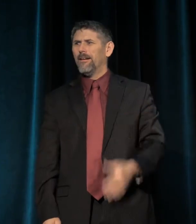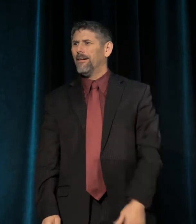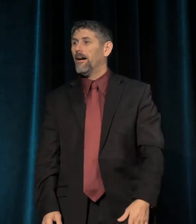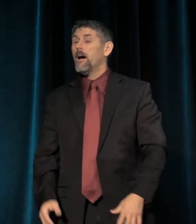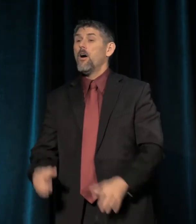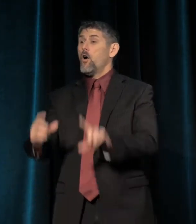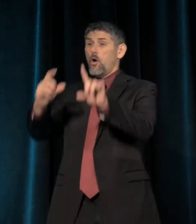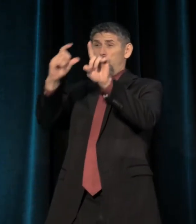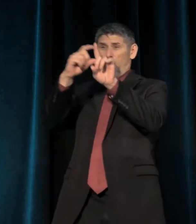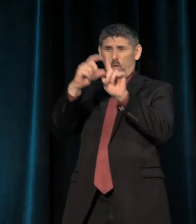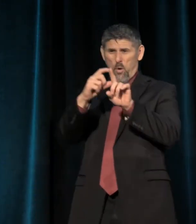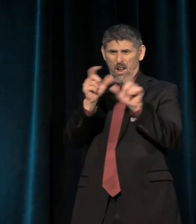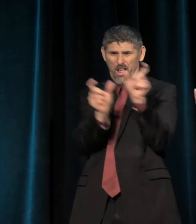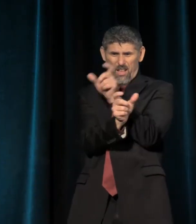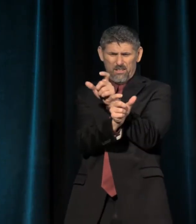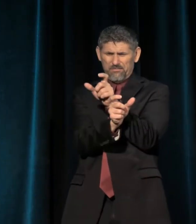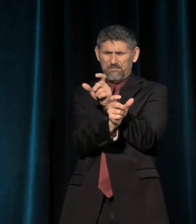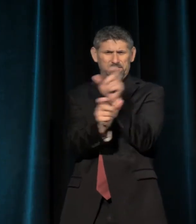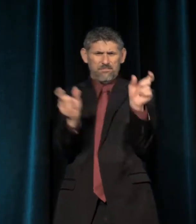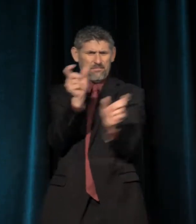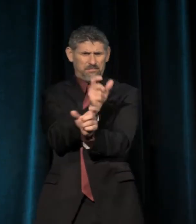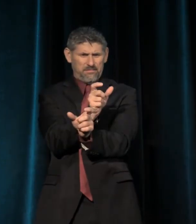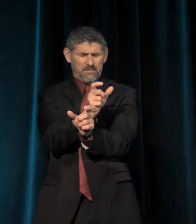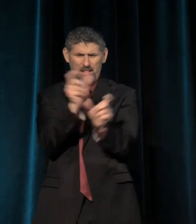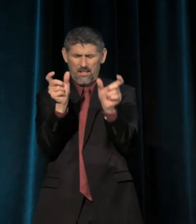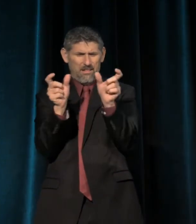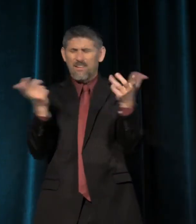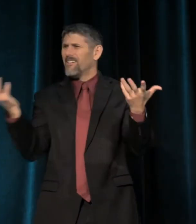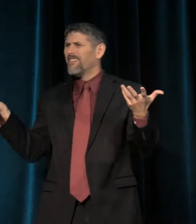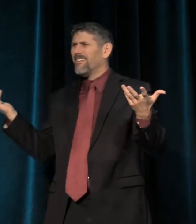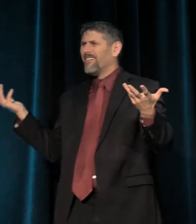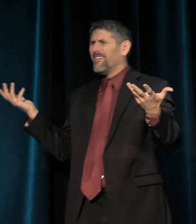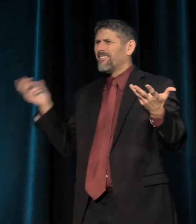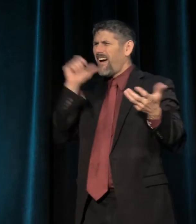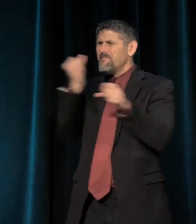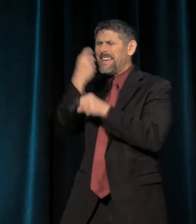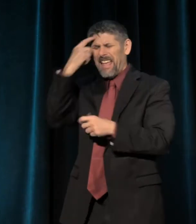The words don't even make sense, like "covfefe," right? Like, what's going on here?